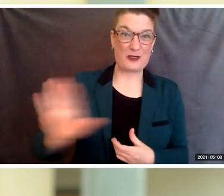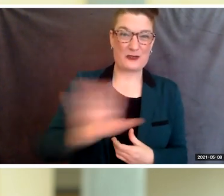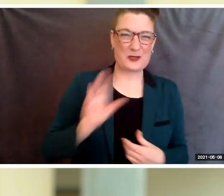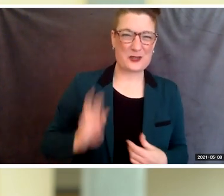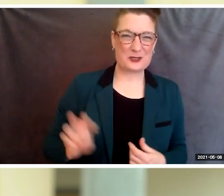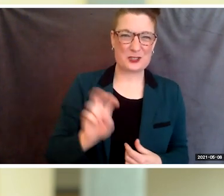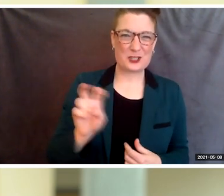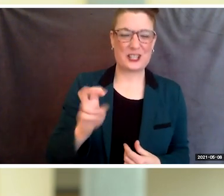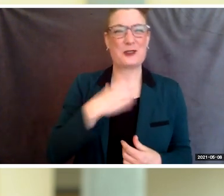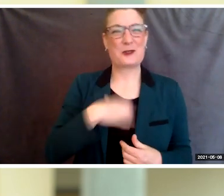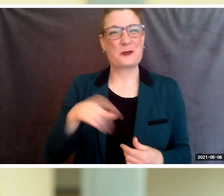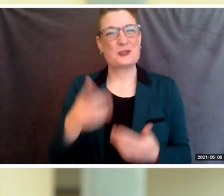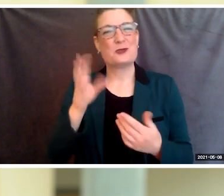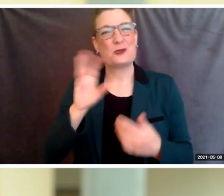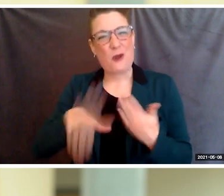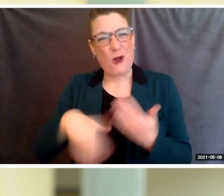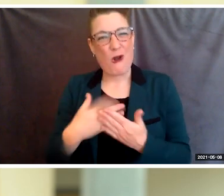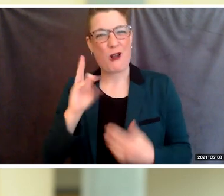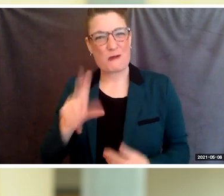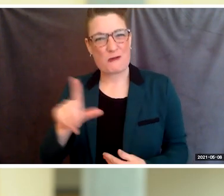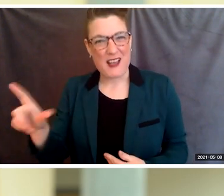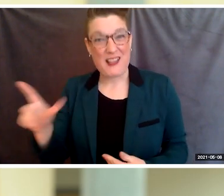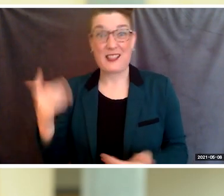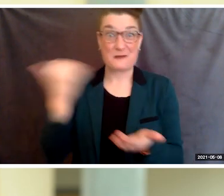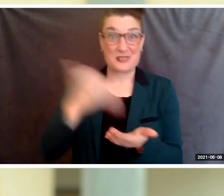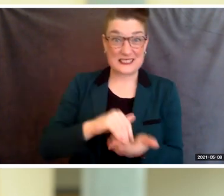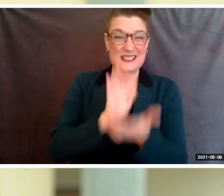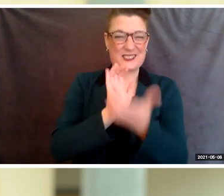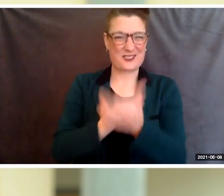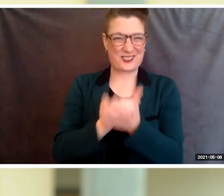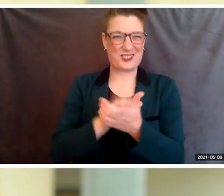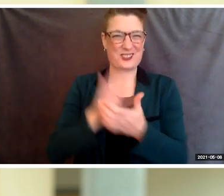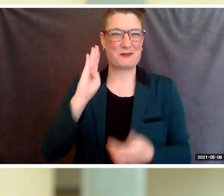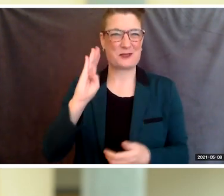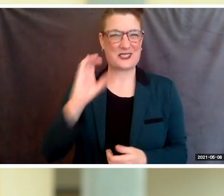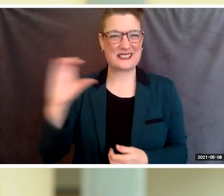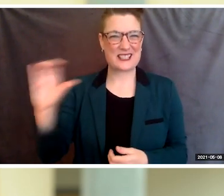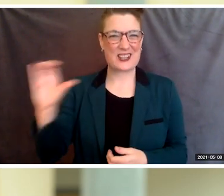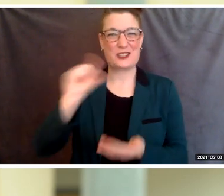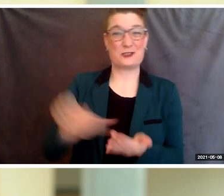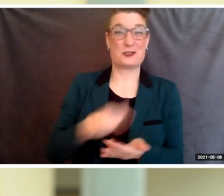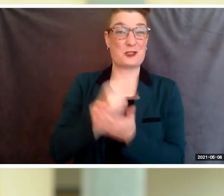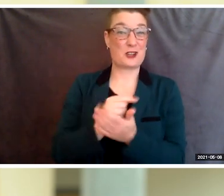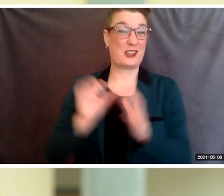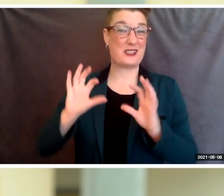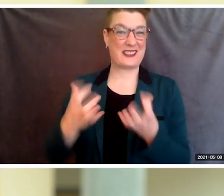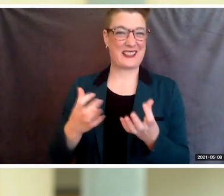and once again, congratulations to the Berkeley City College graduating class of 2021.